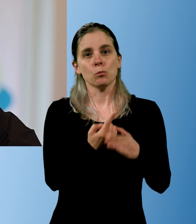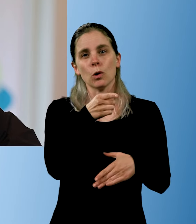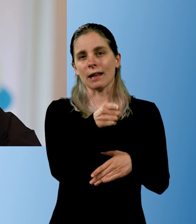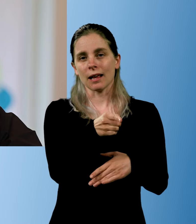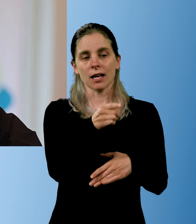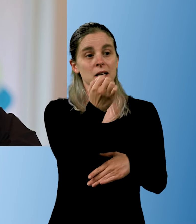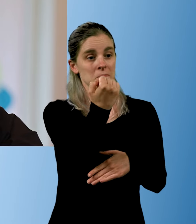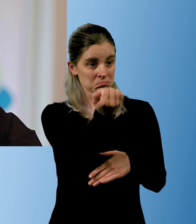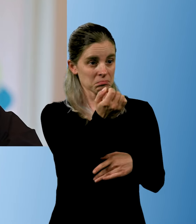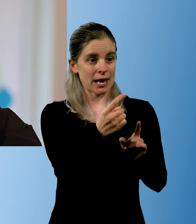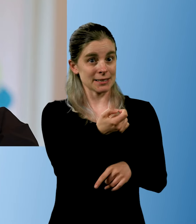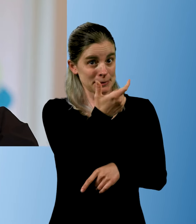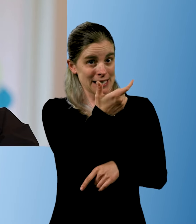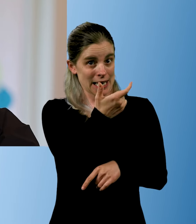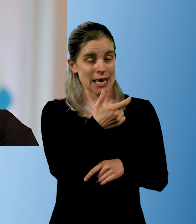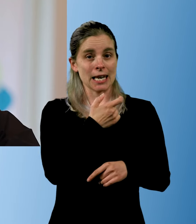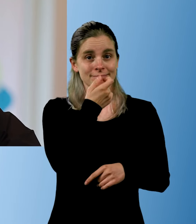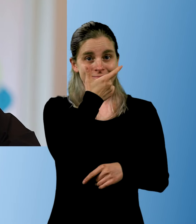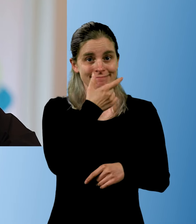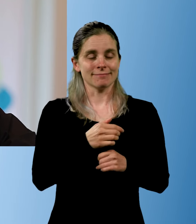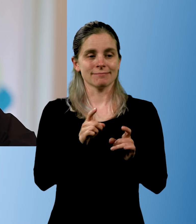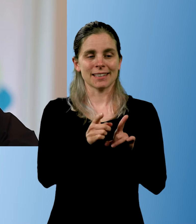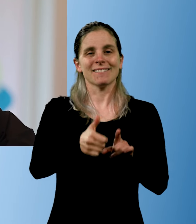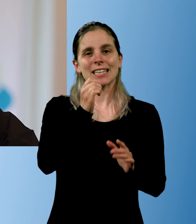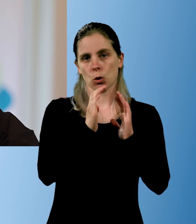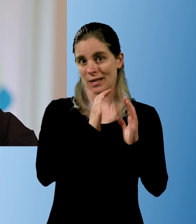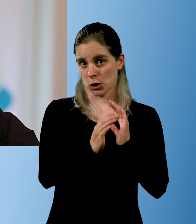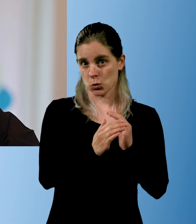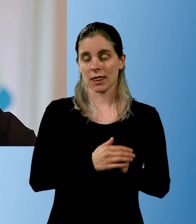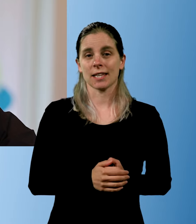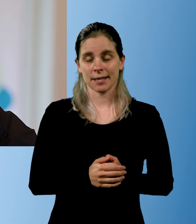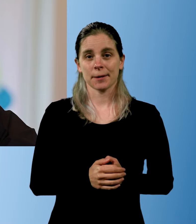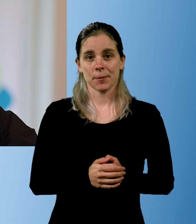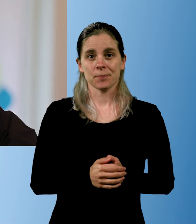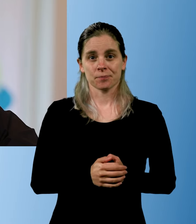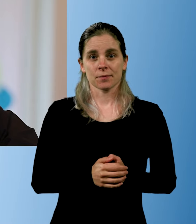Then you might get a nod or a smile, and that's important communication.